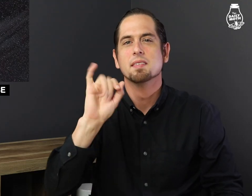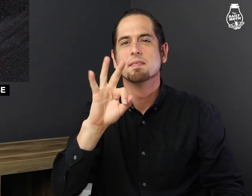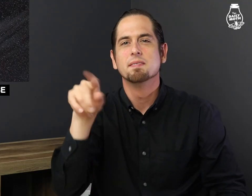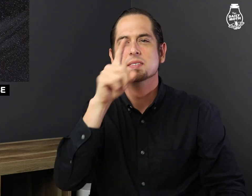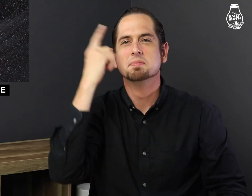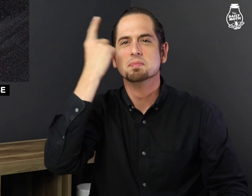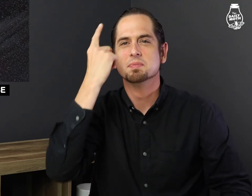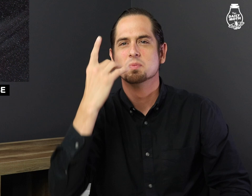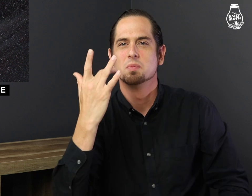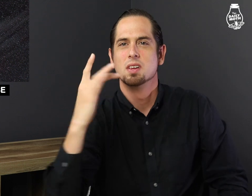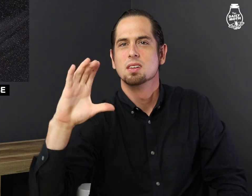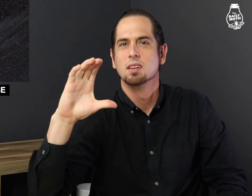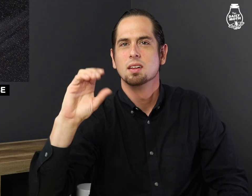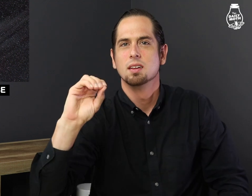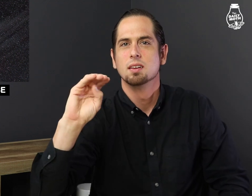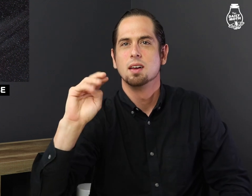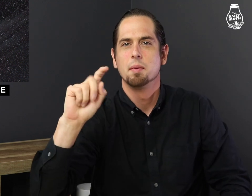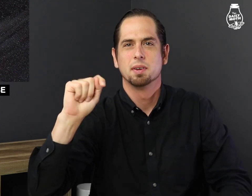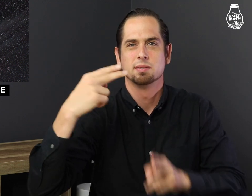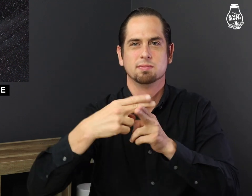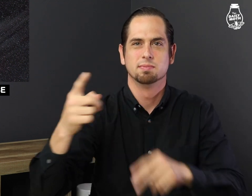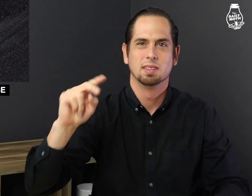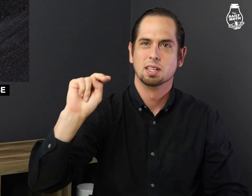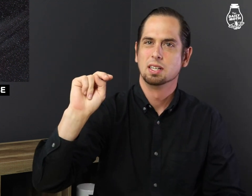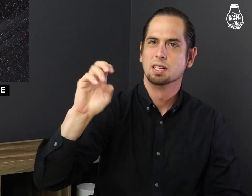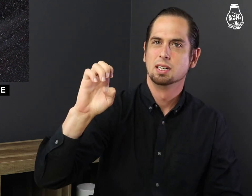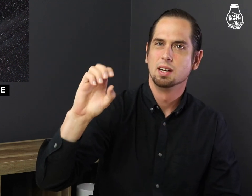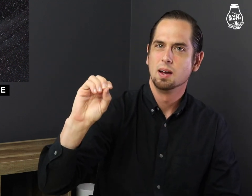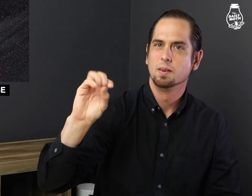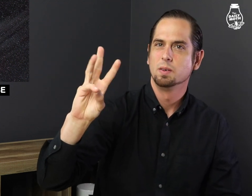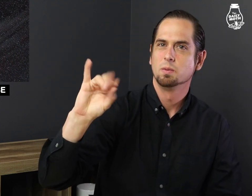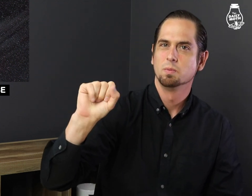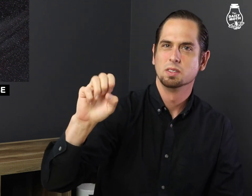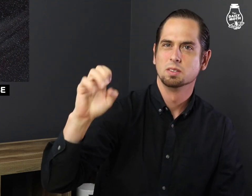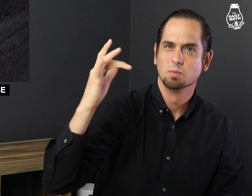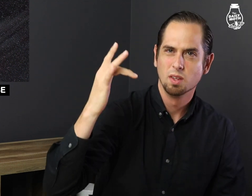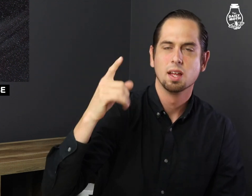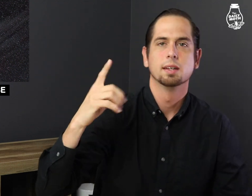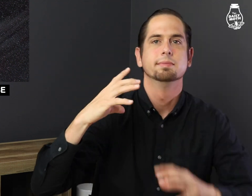If you're wondering why the comet is called NEOWISE,